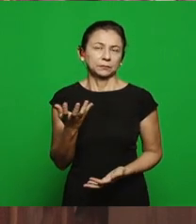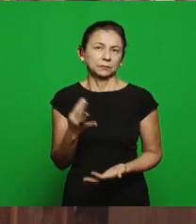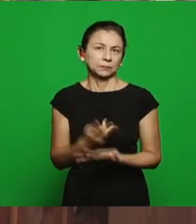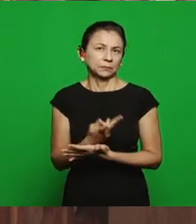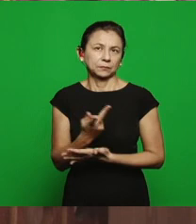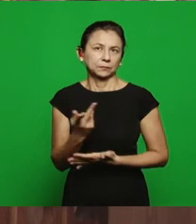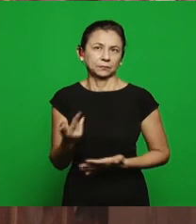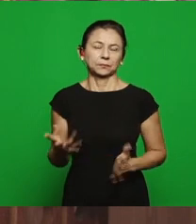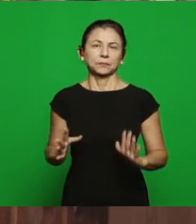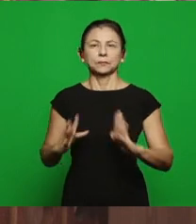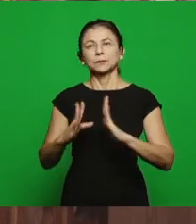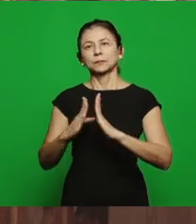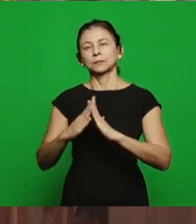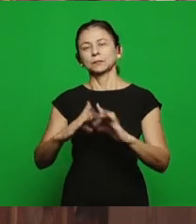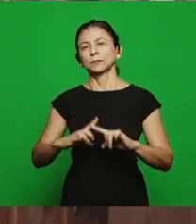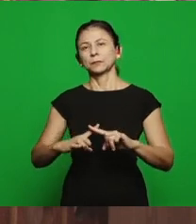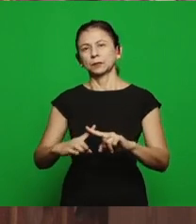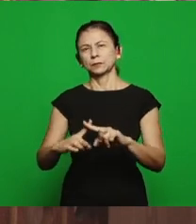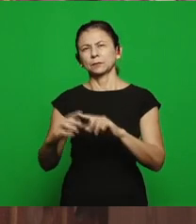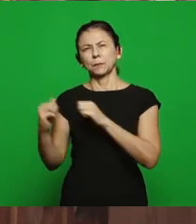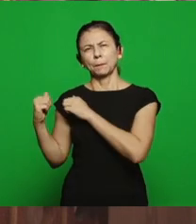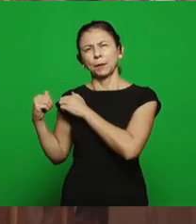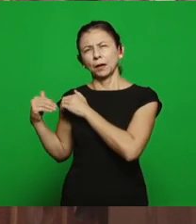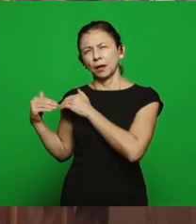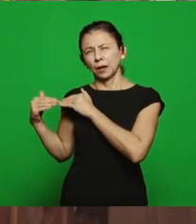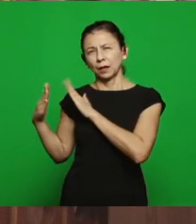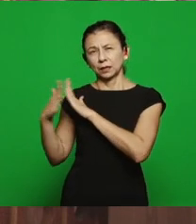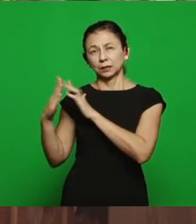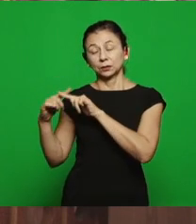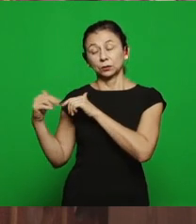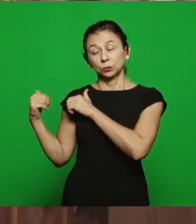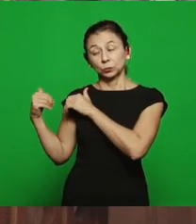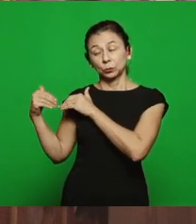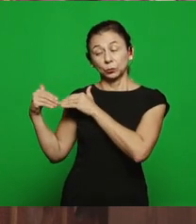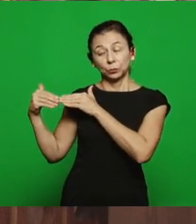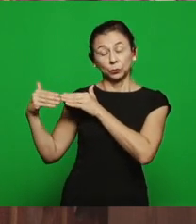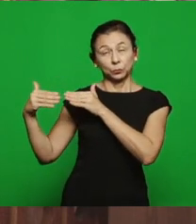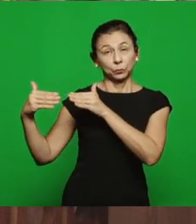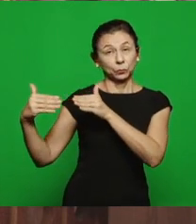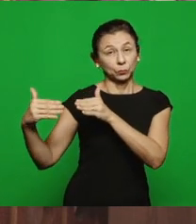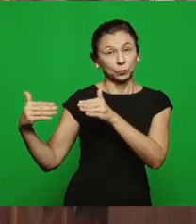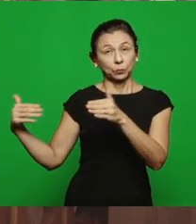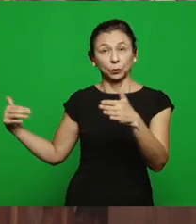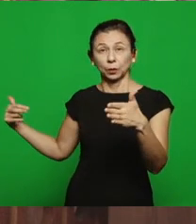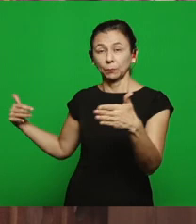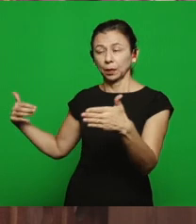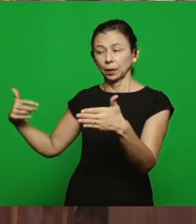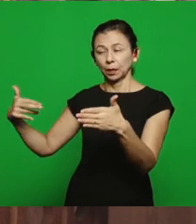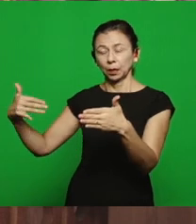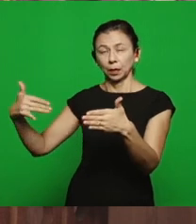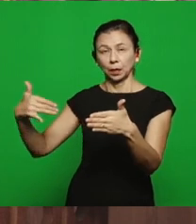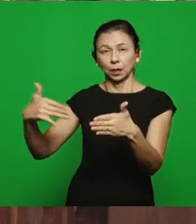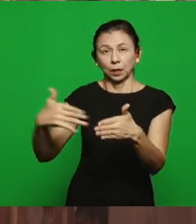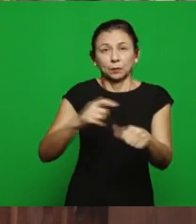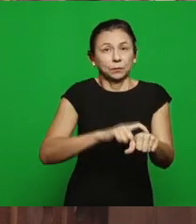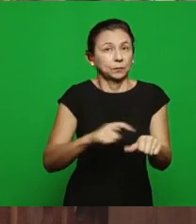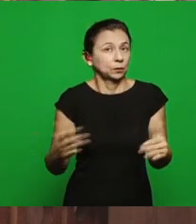primitive church with what is happening in our days, we can’t confuse